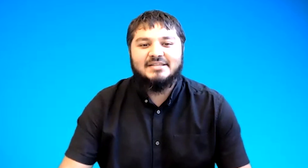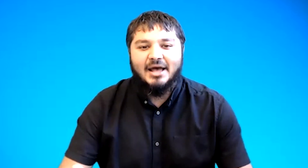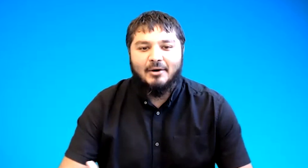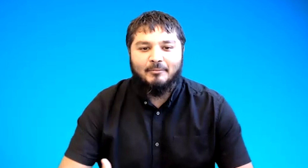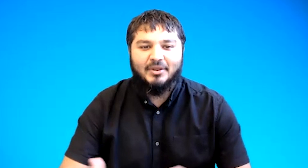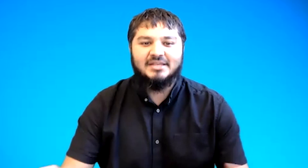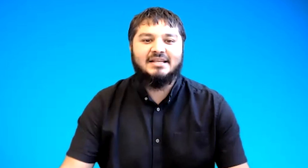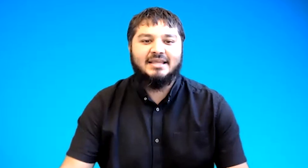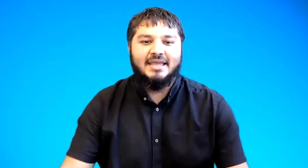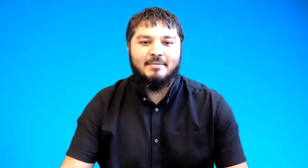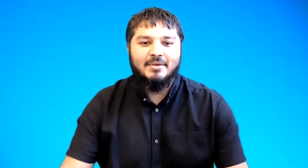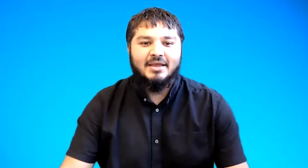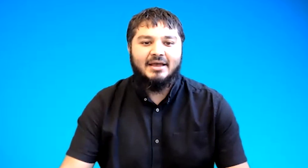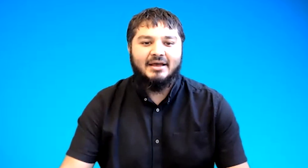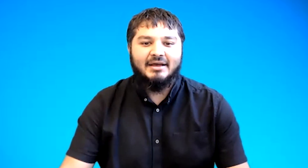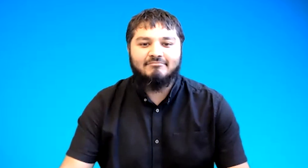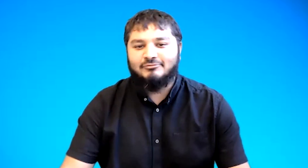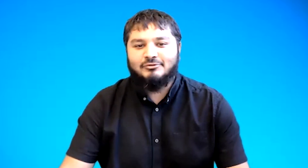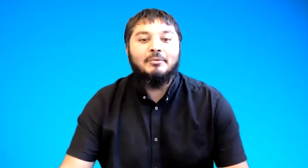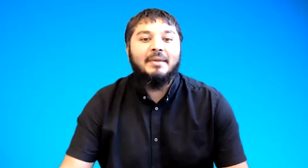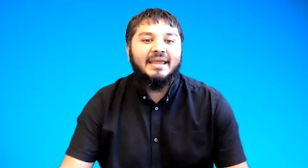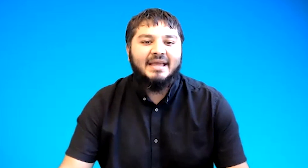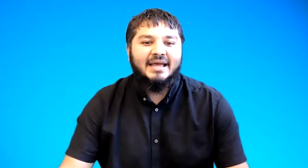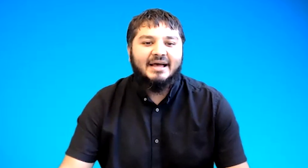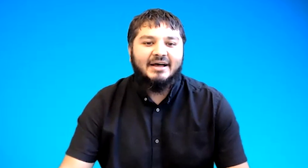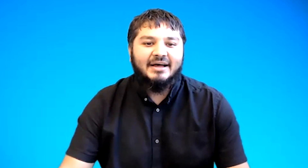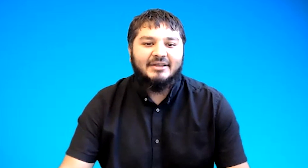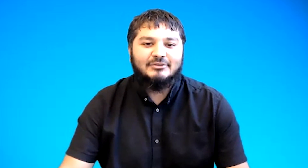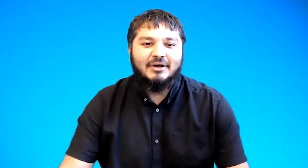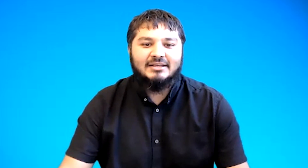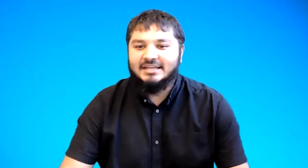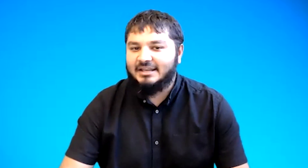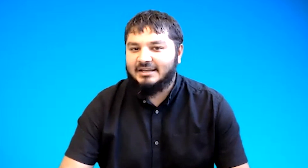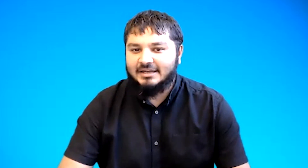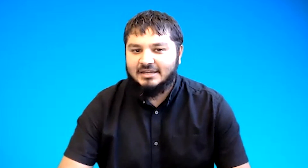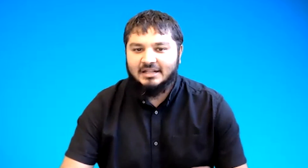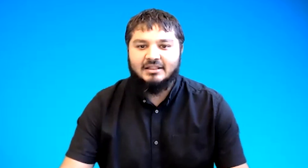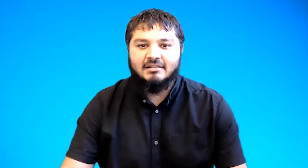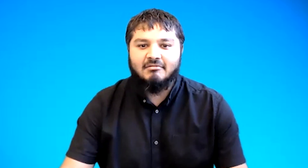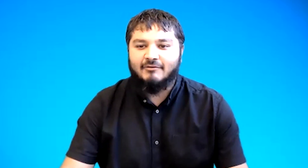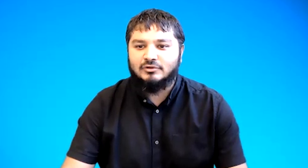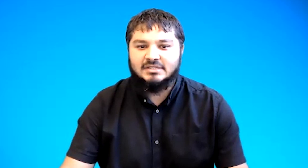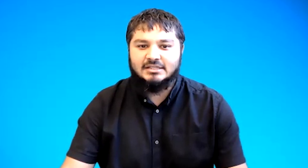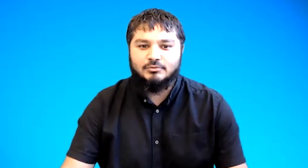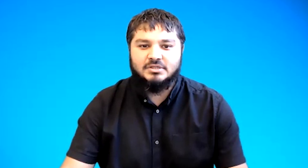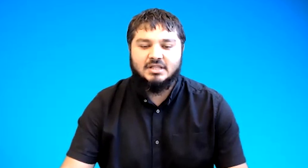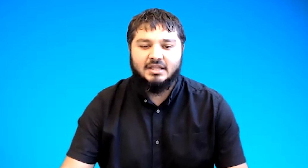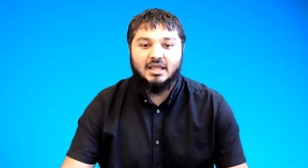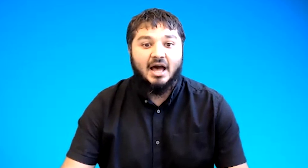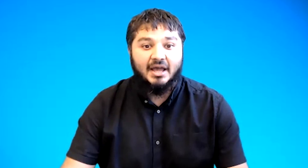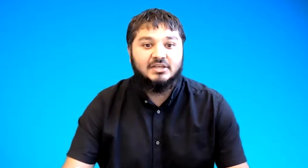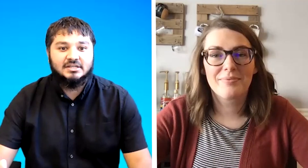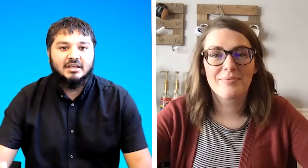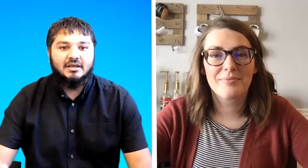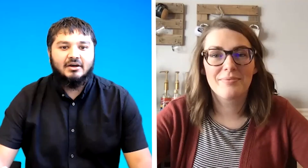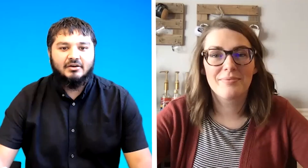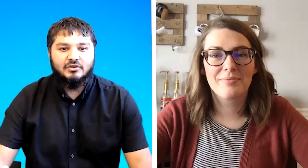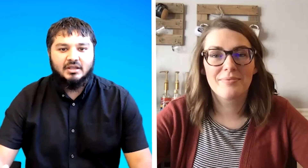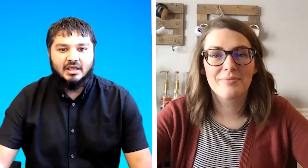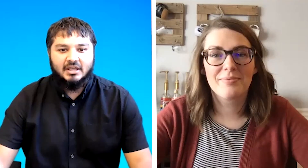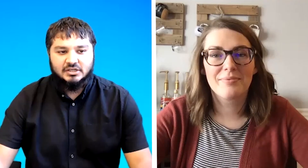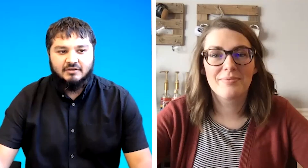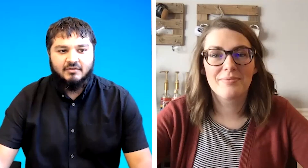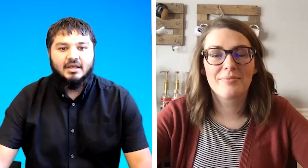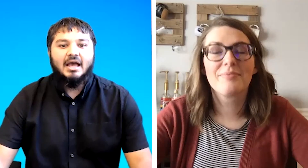how resell came uh to me uh so i did it till level six which is like the highest uh you can achieve